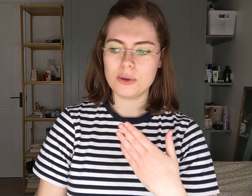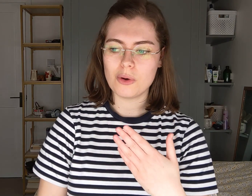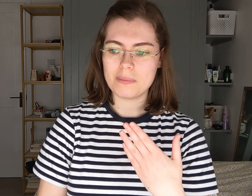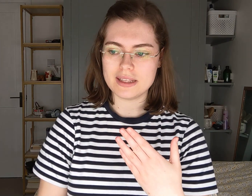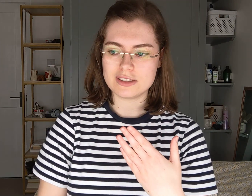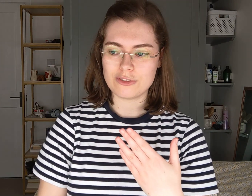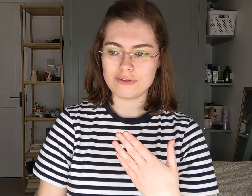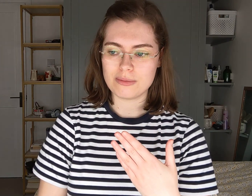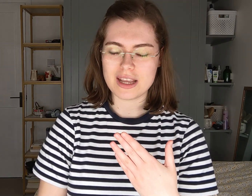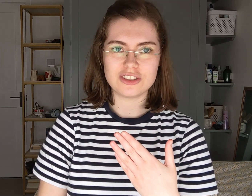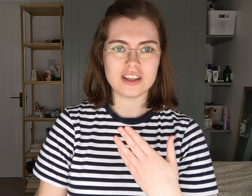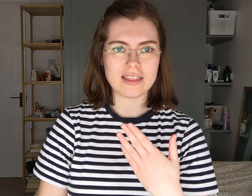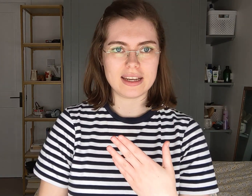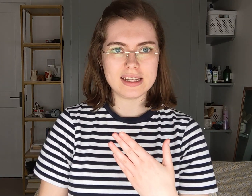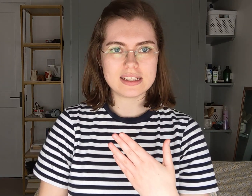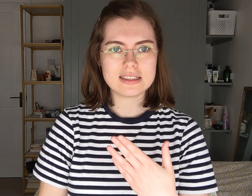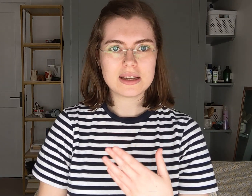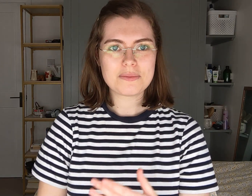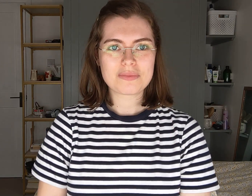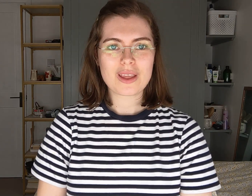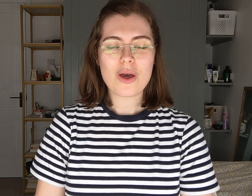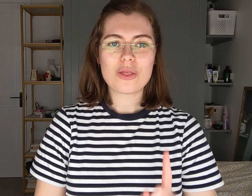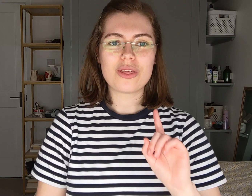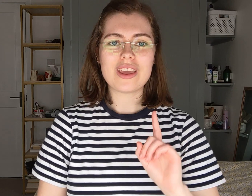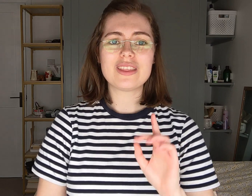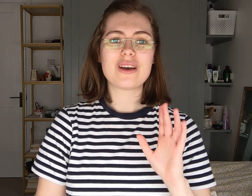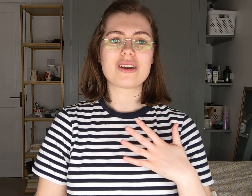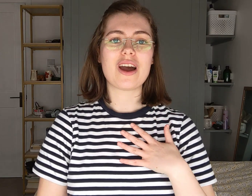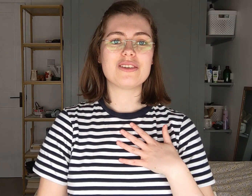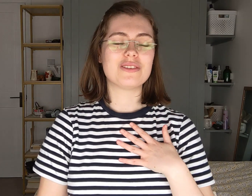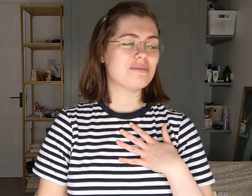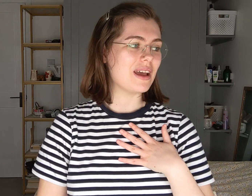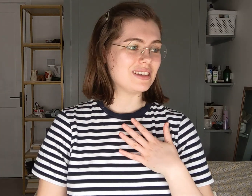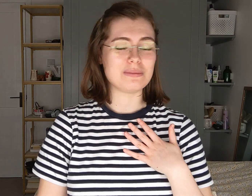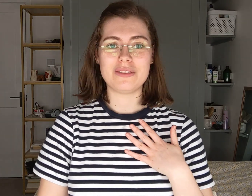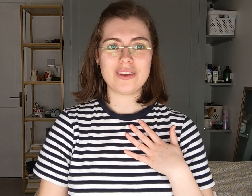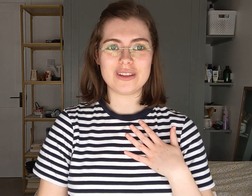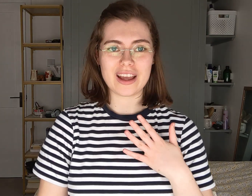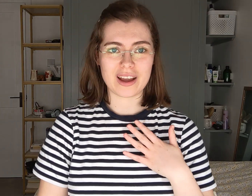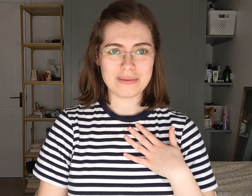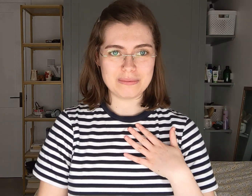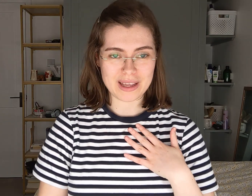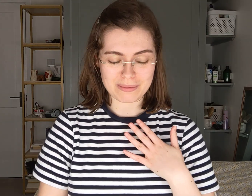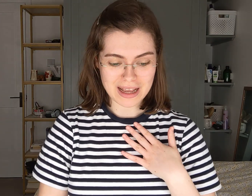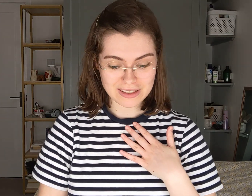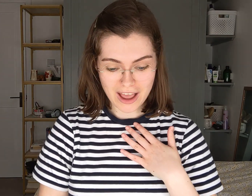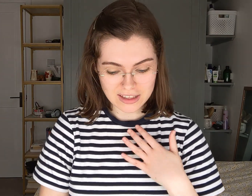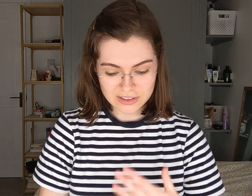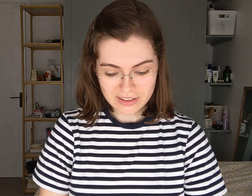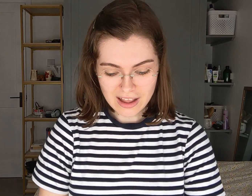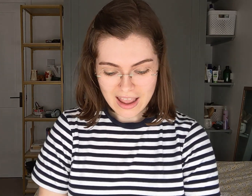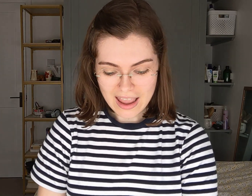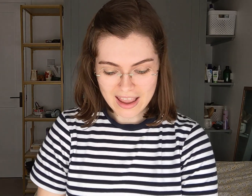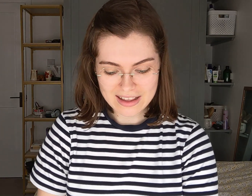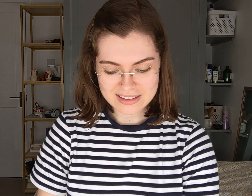m assive hassle is.